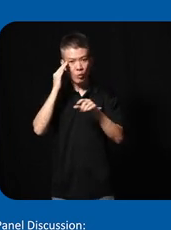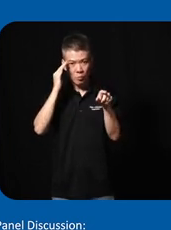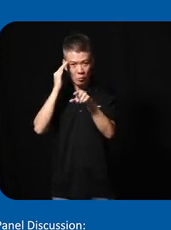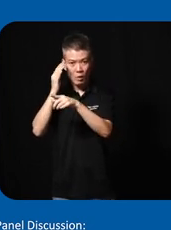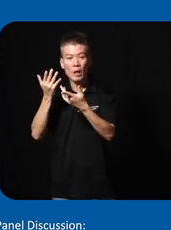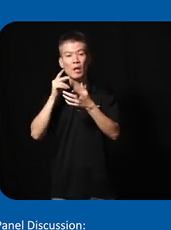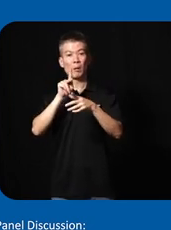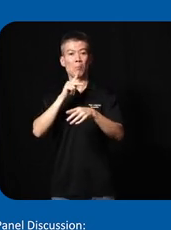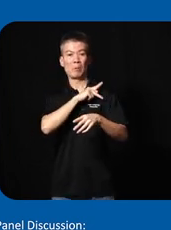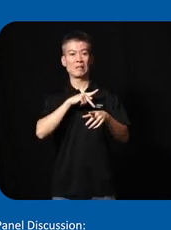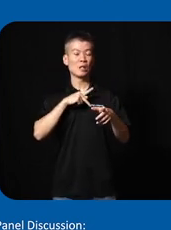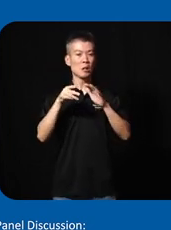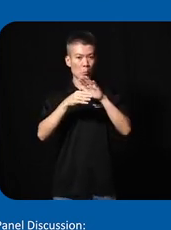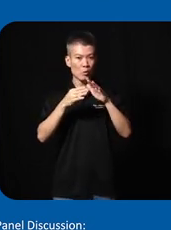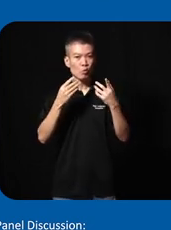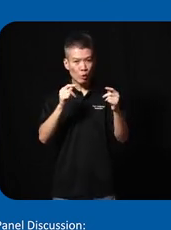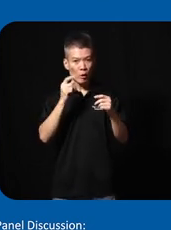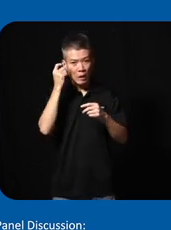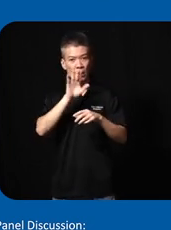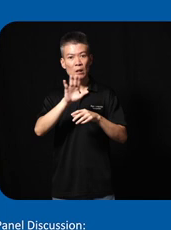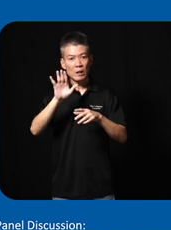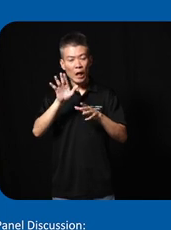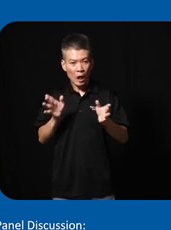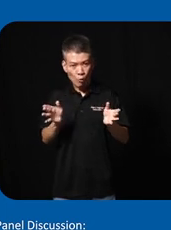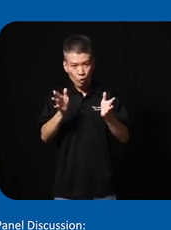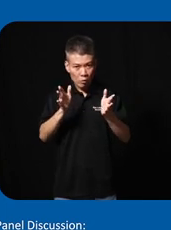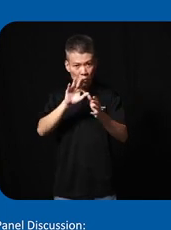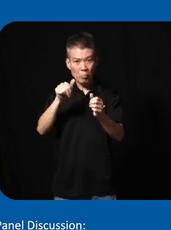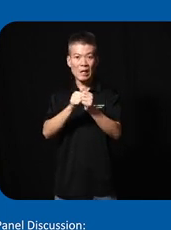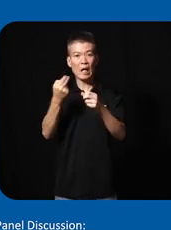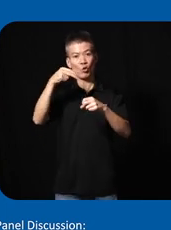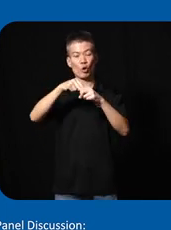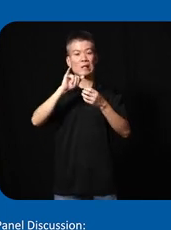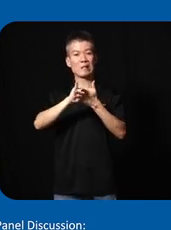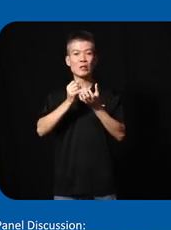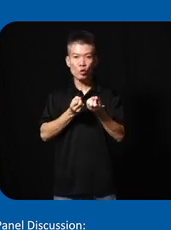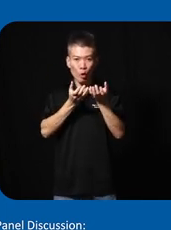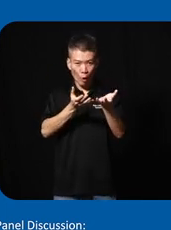a personal basis we tried to understand their motivations behind joining the cause we try to